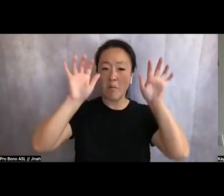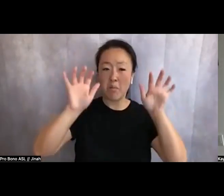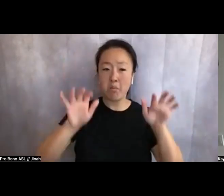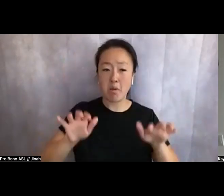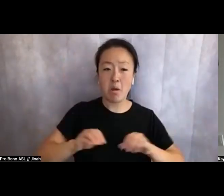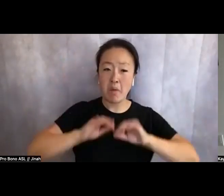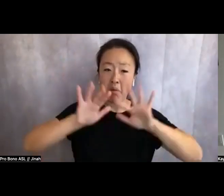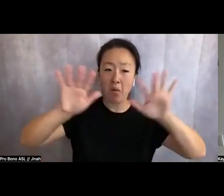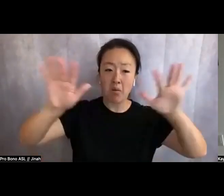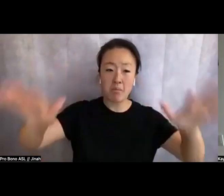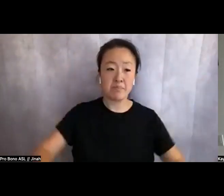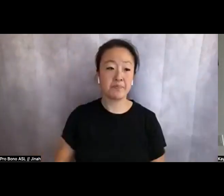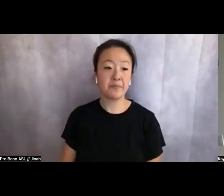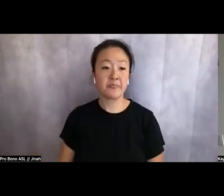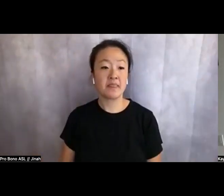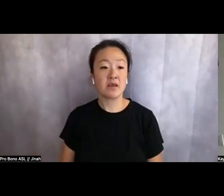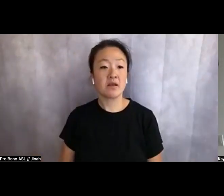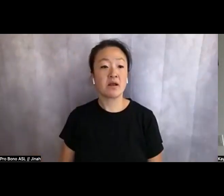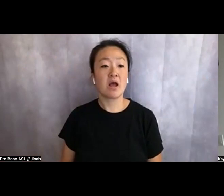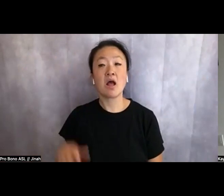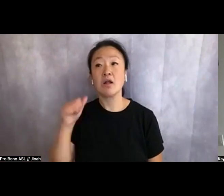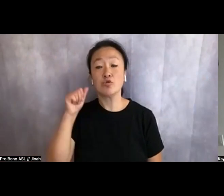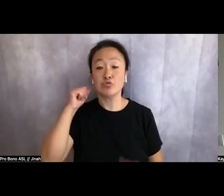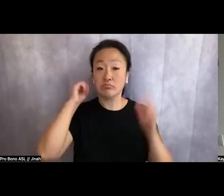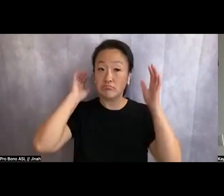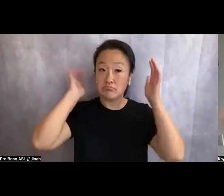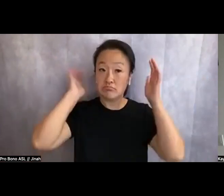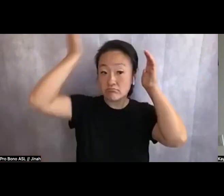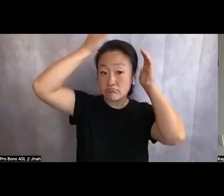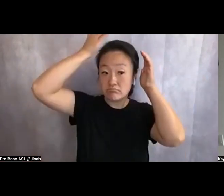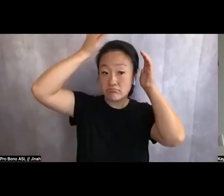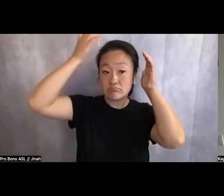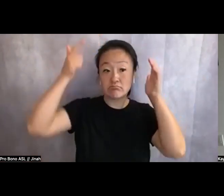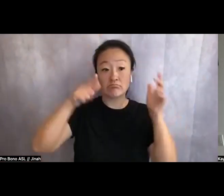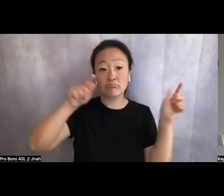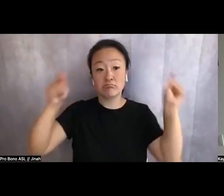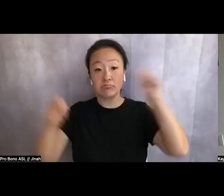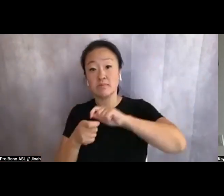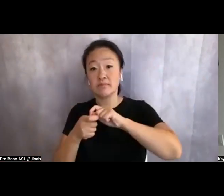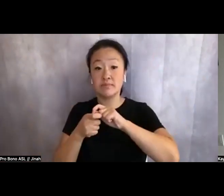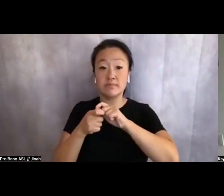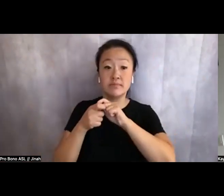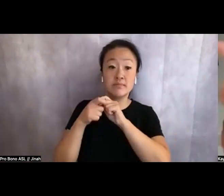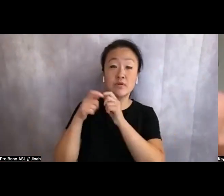How tito's those two pays transmute to a dervish of kites, glitter enveloped. At this point,